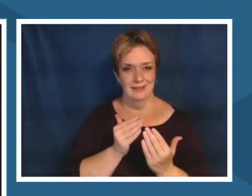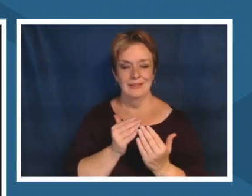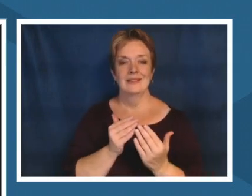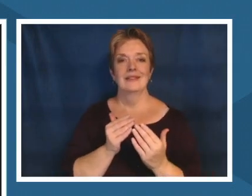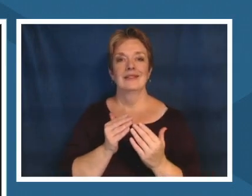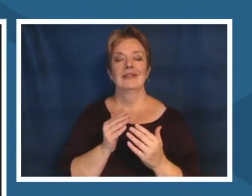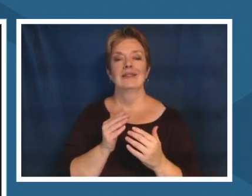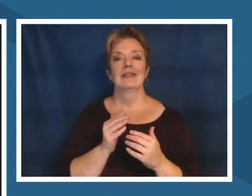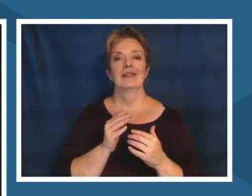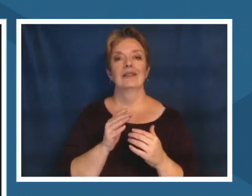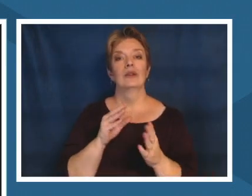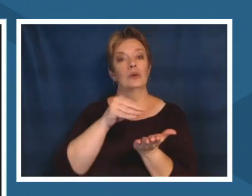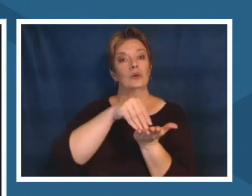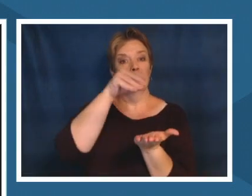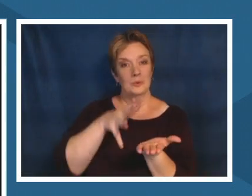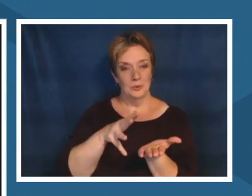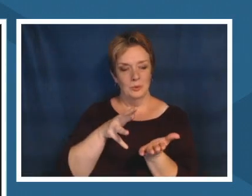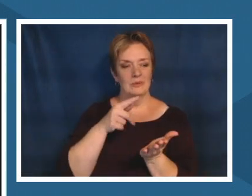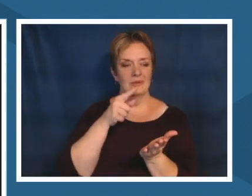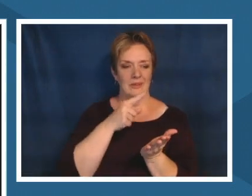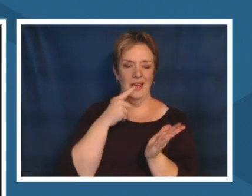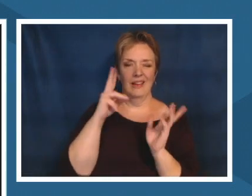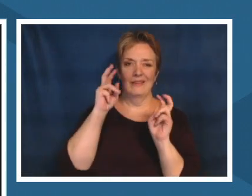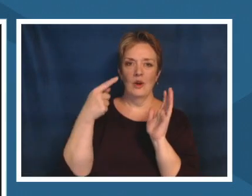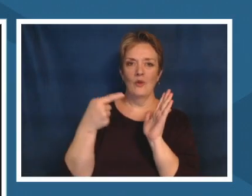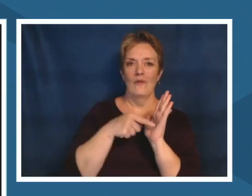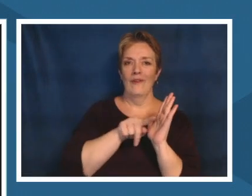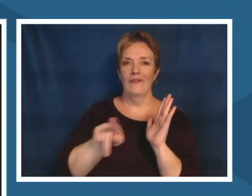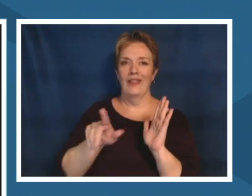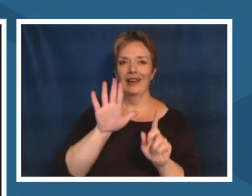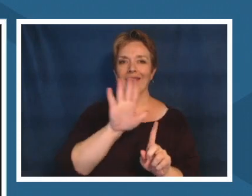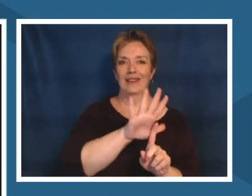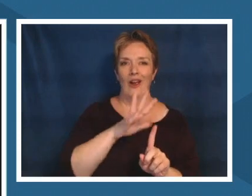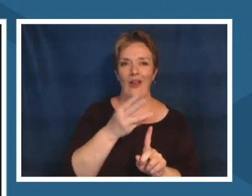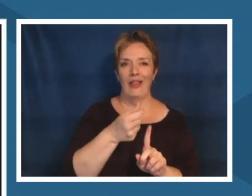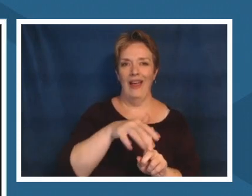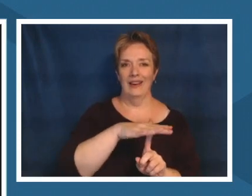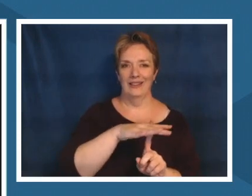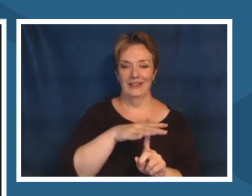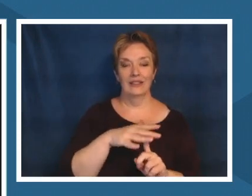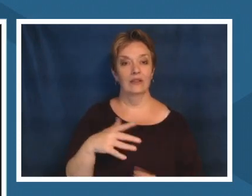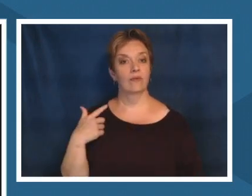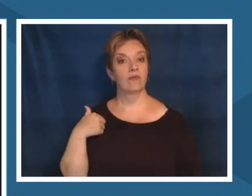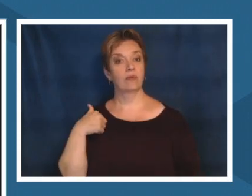land and so when they walk into our